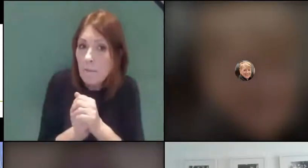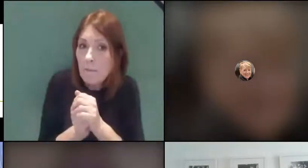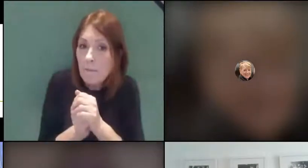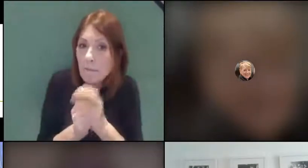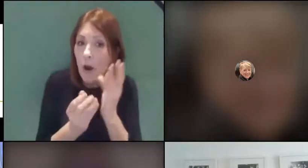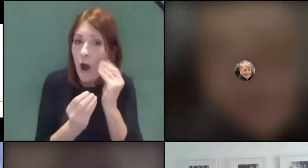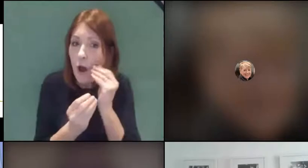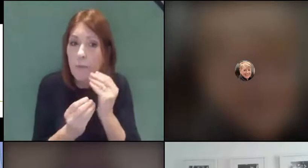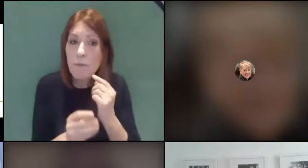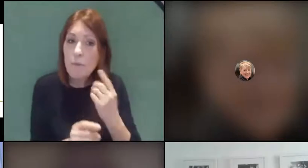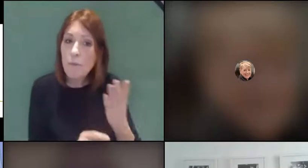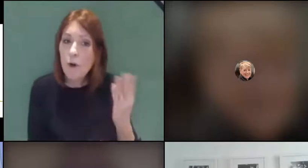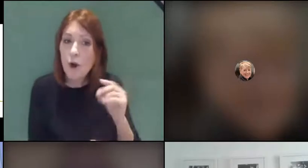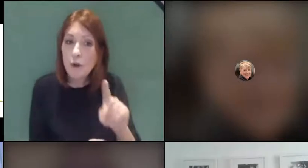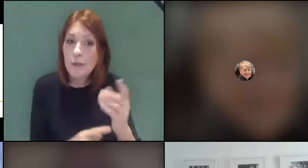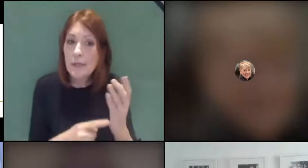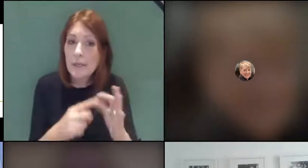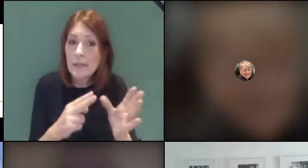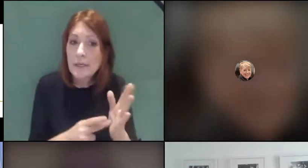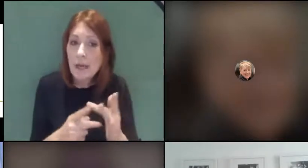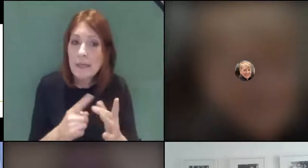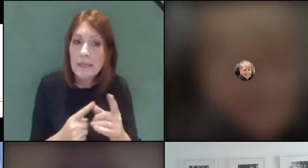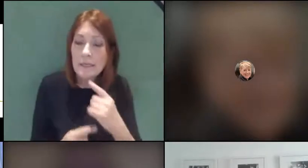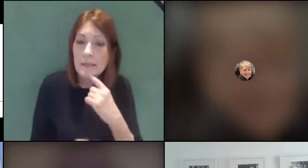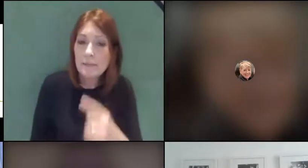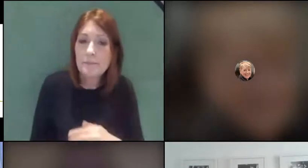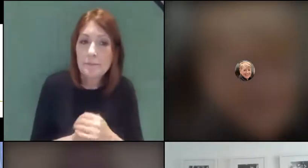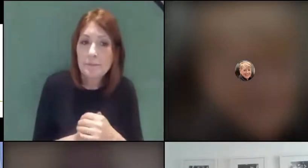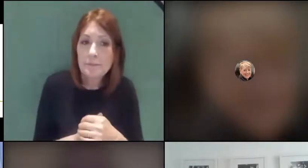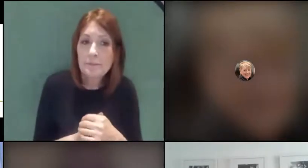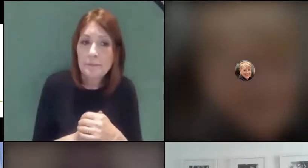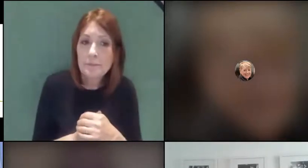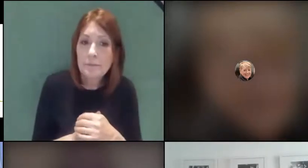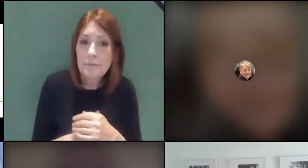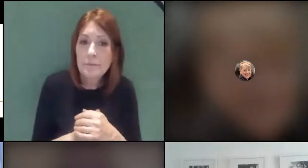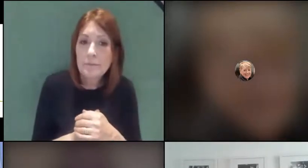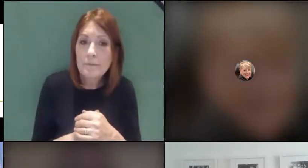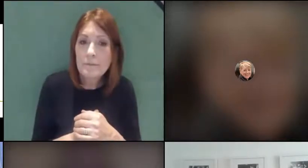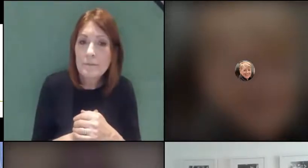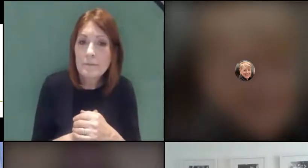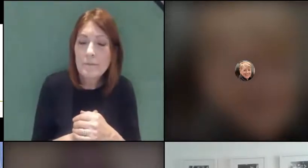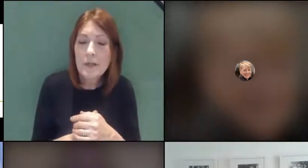Tania was saying and perhaps you can pick up on that from from the Herts for Learning perspective?